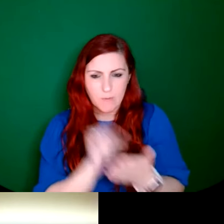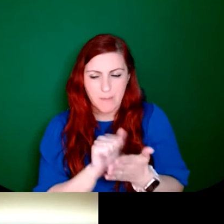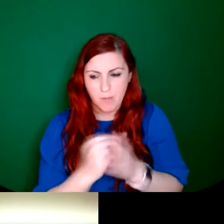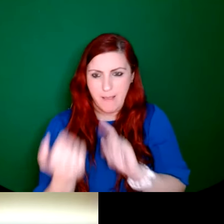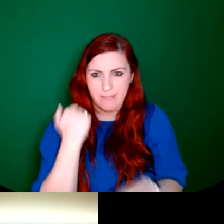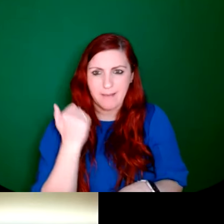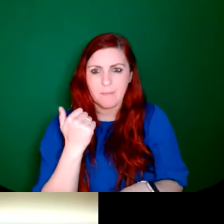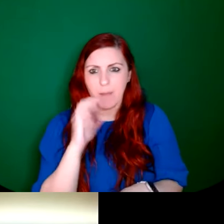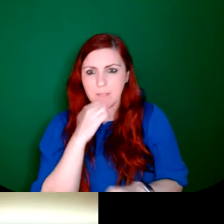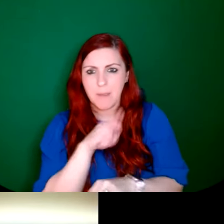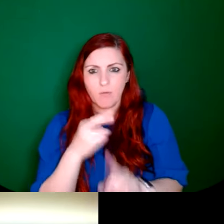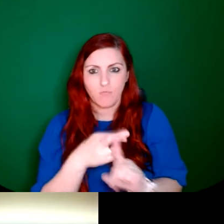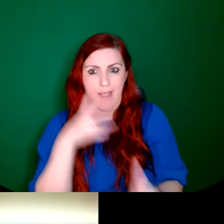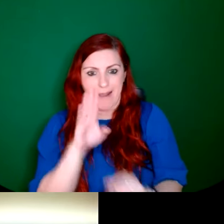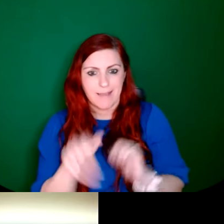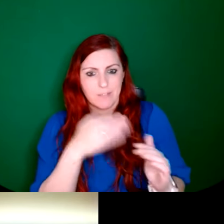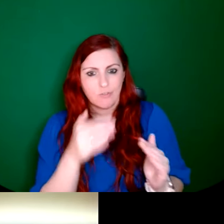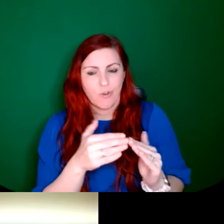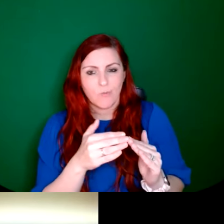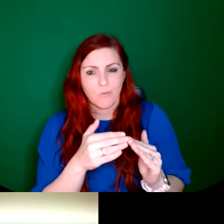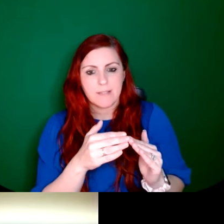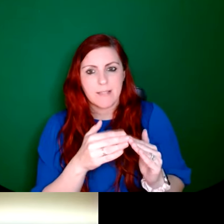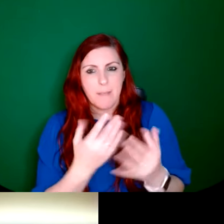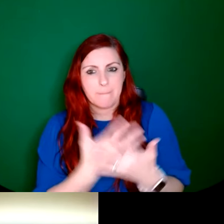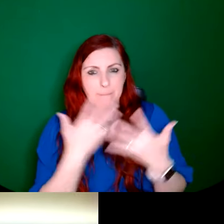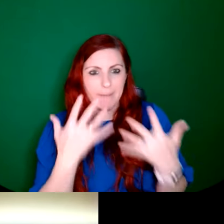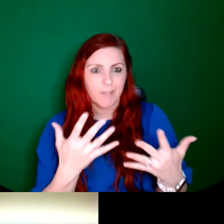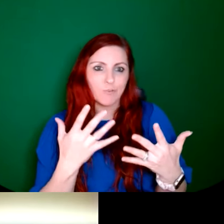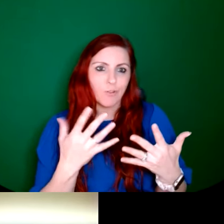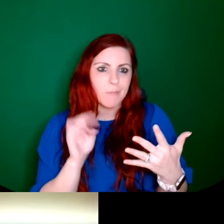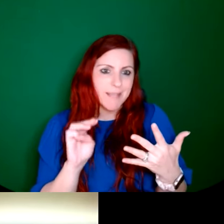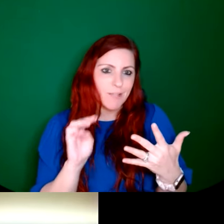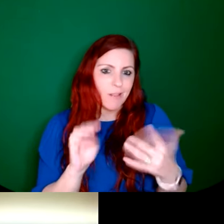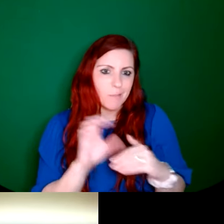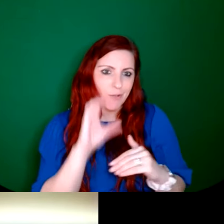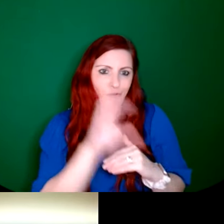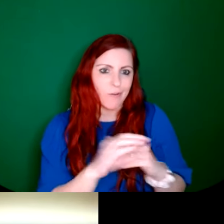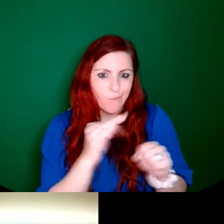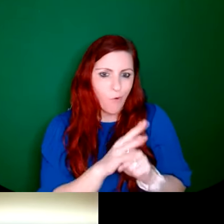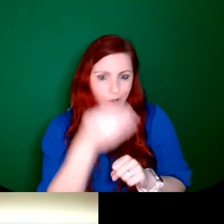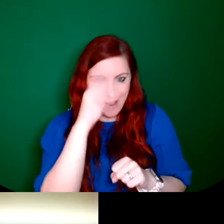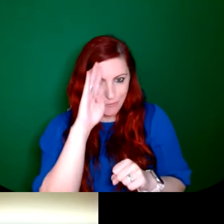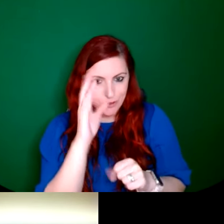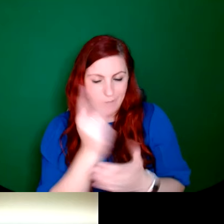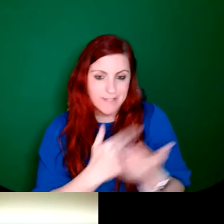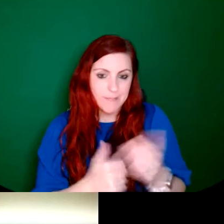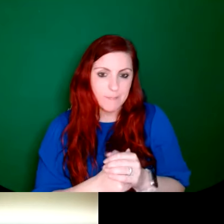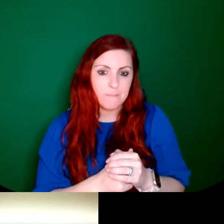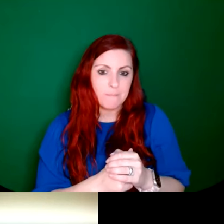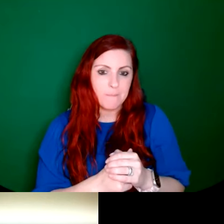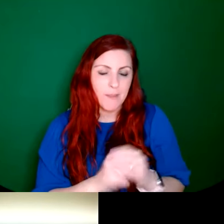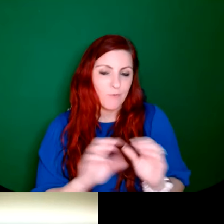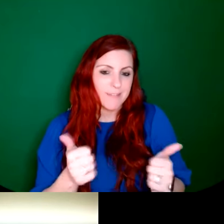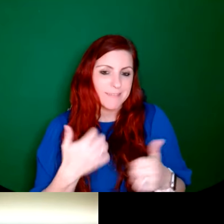recognized that the church was a major potential patron for Irish artists.